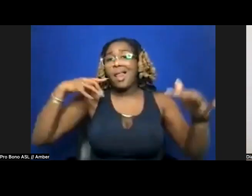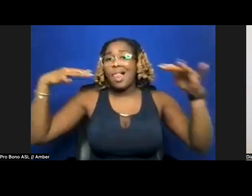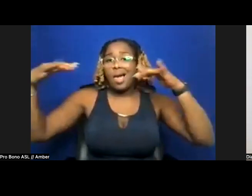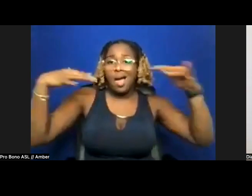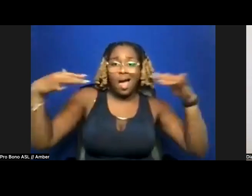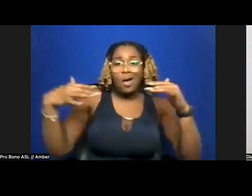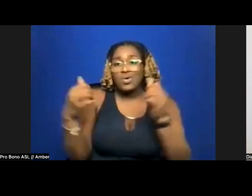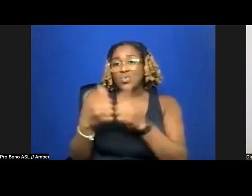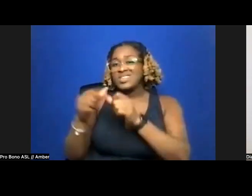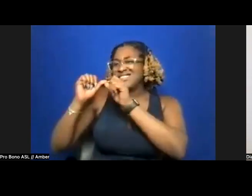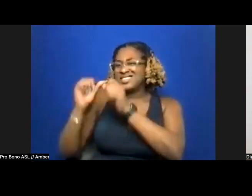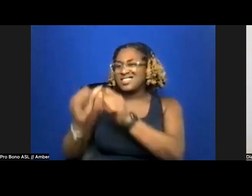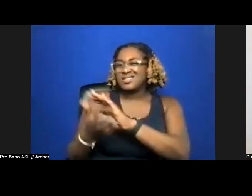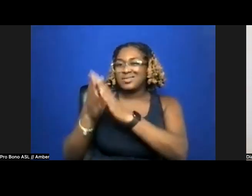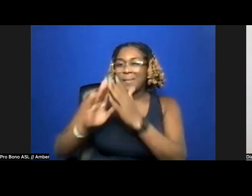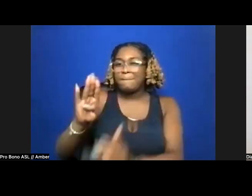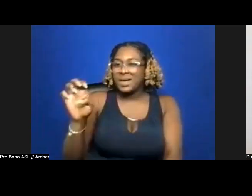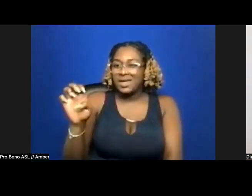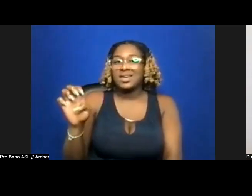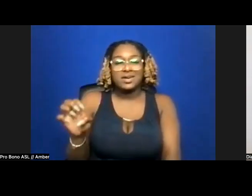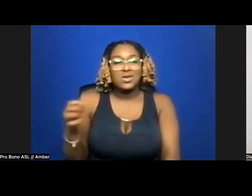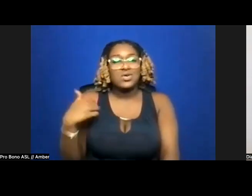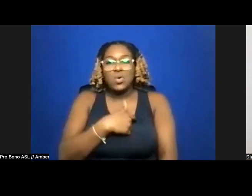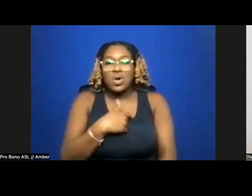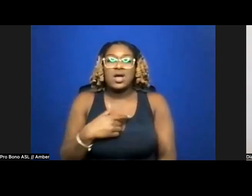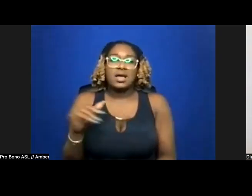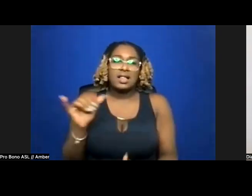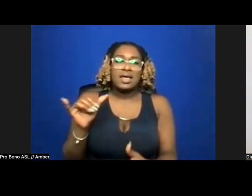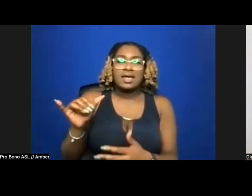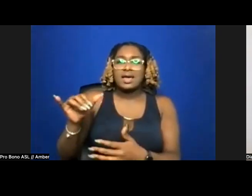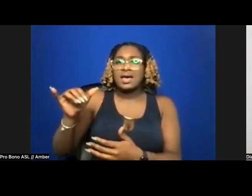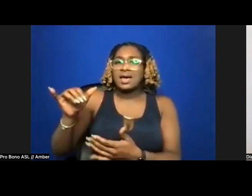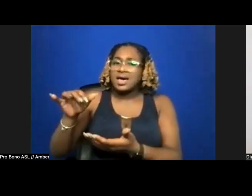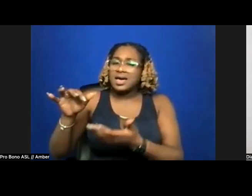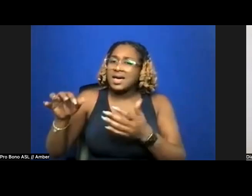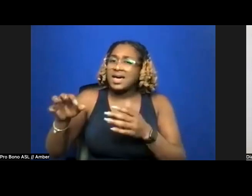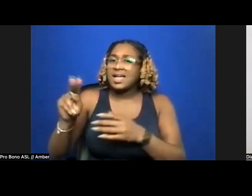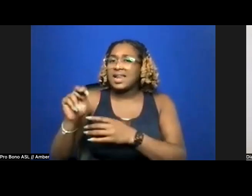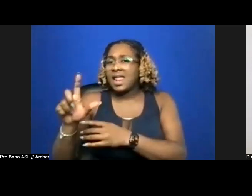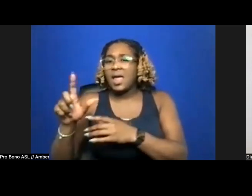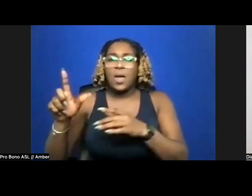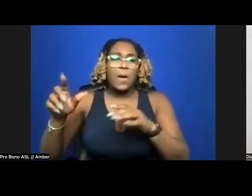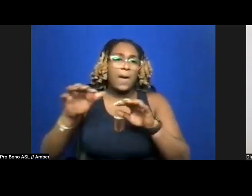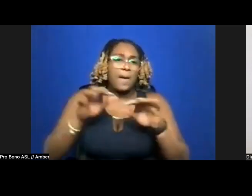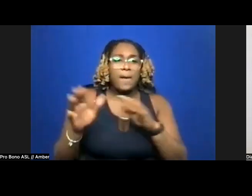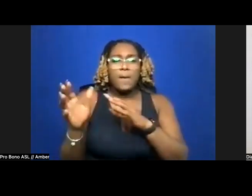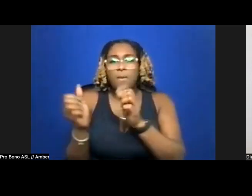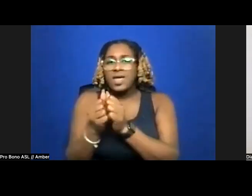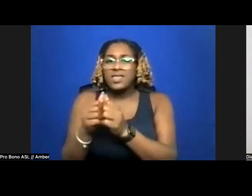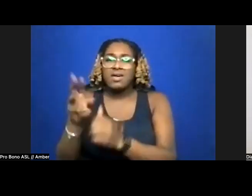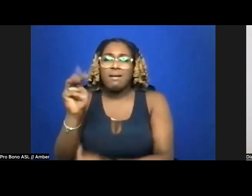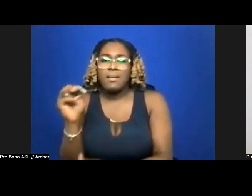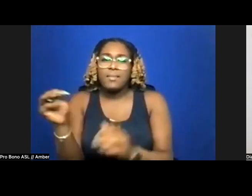to be. We are a nailbed cupped with cum, a scuffle of air hoping to lung.